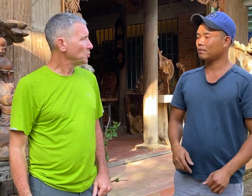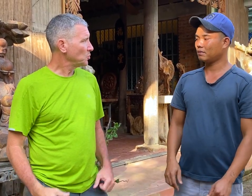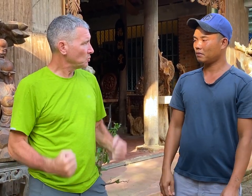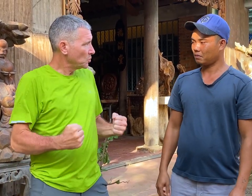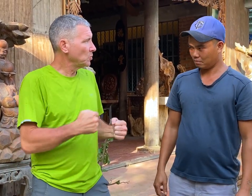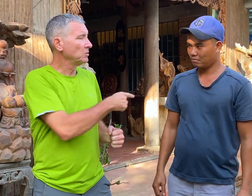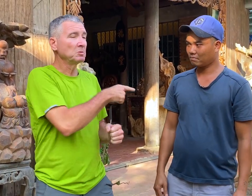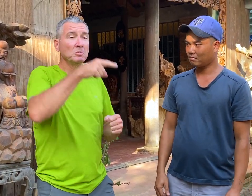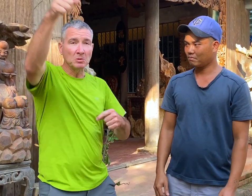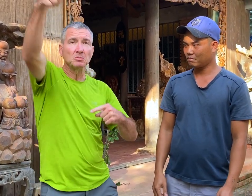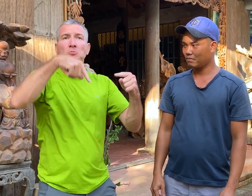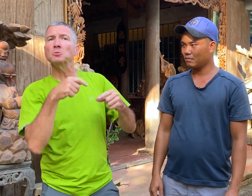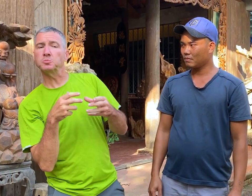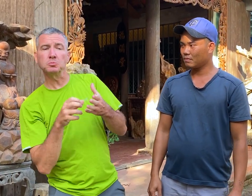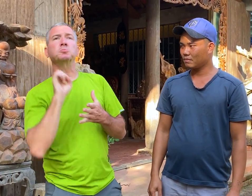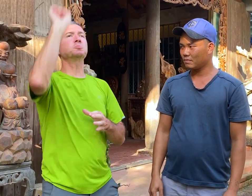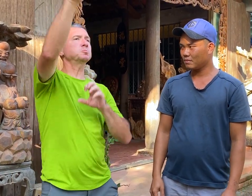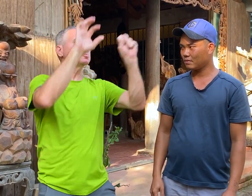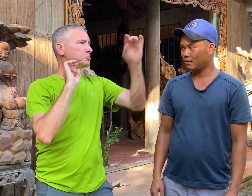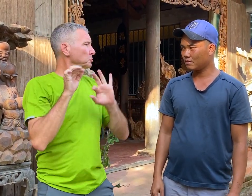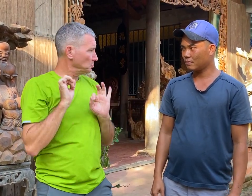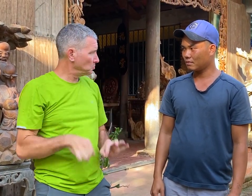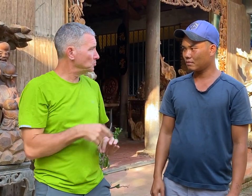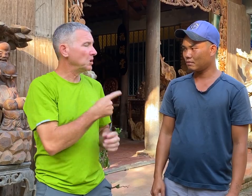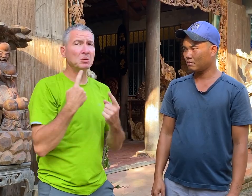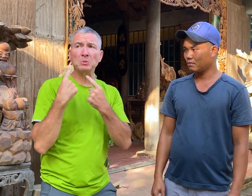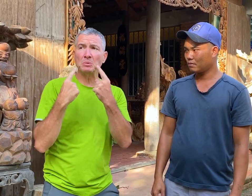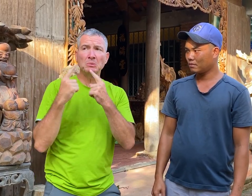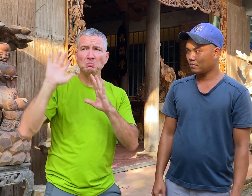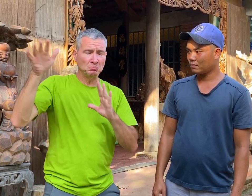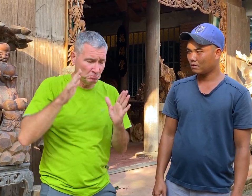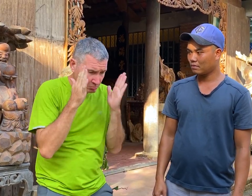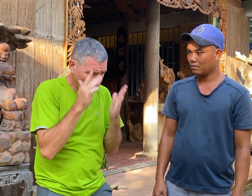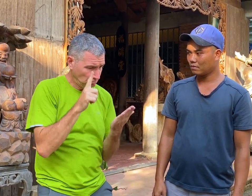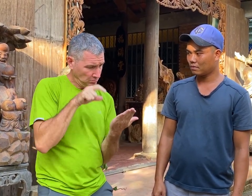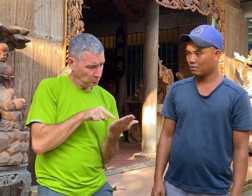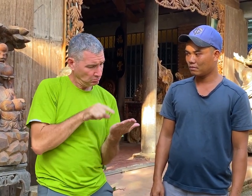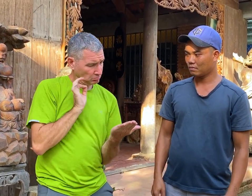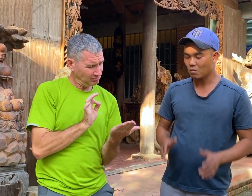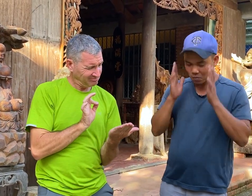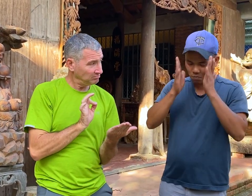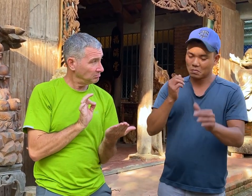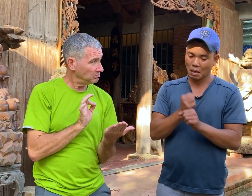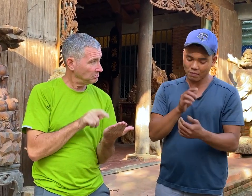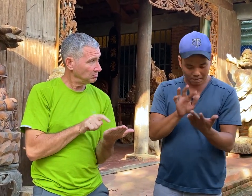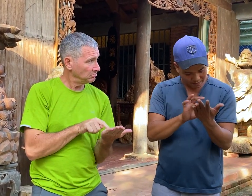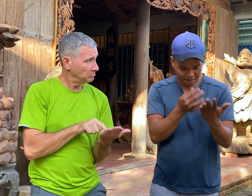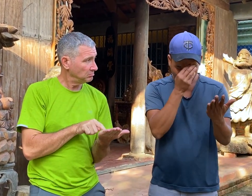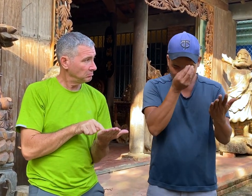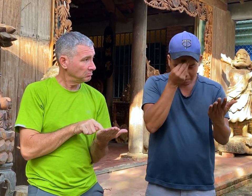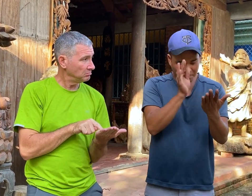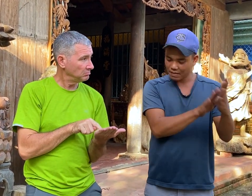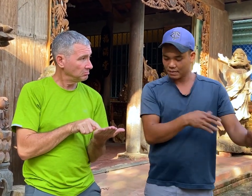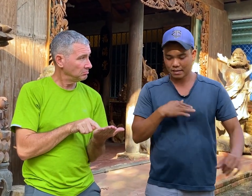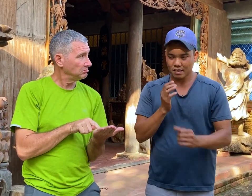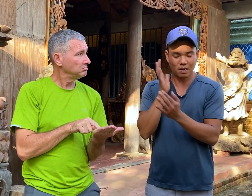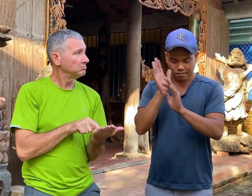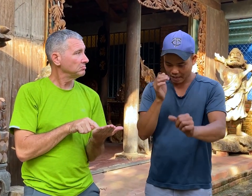You really can do anything. You deal with different clients here. You don't have to talk with them, you just focus on the photo. I focus on creativity that what clients want.